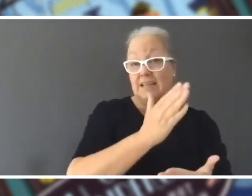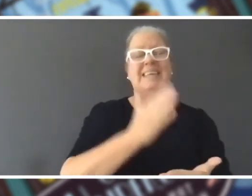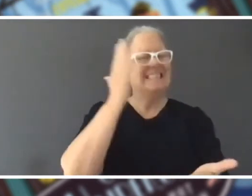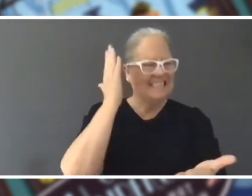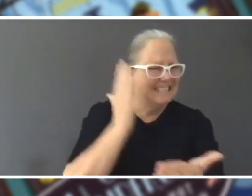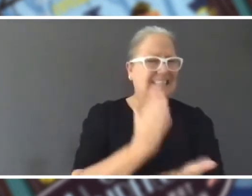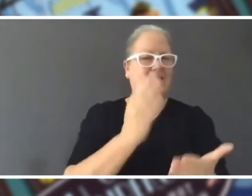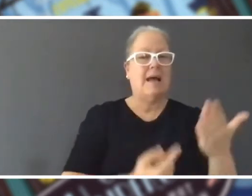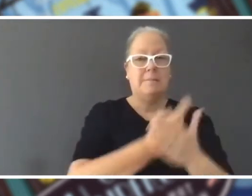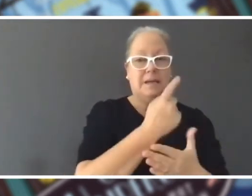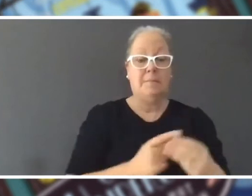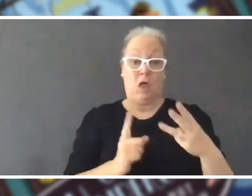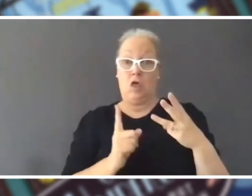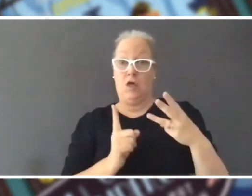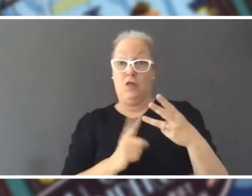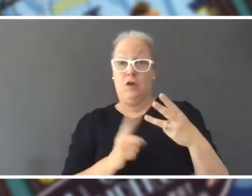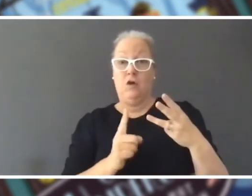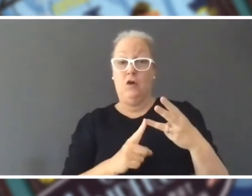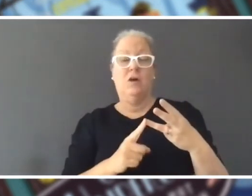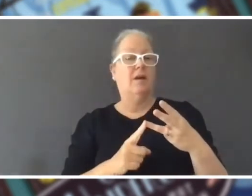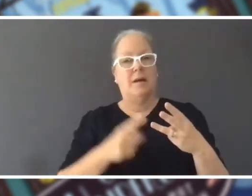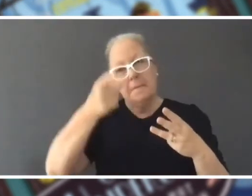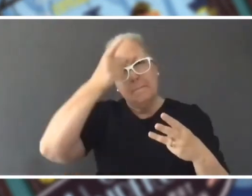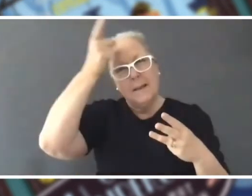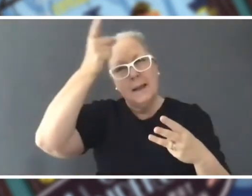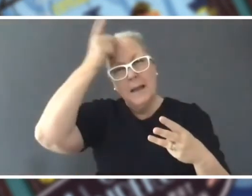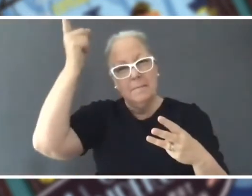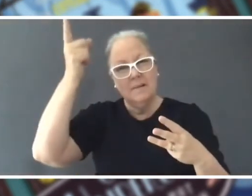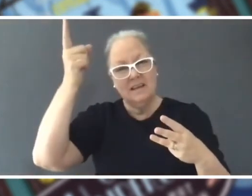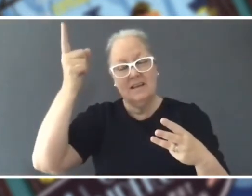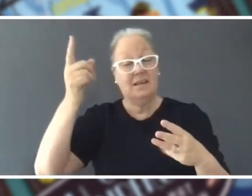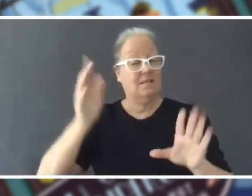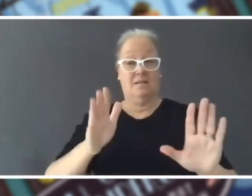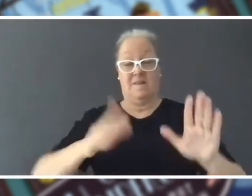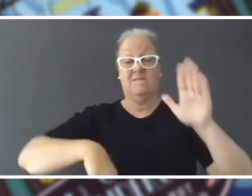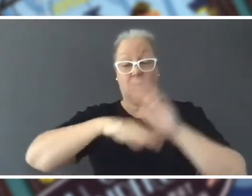but the third thing is made up, 100% made up and the trick is your friends